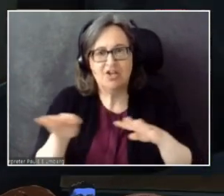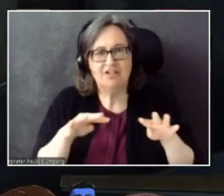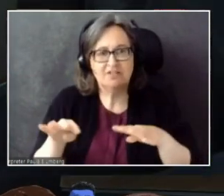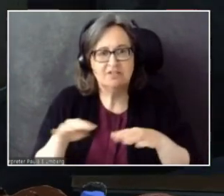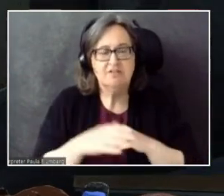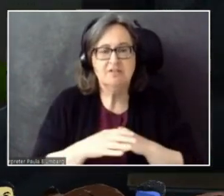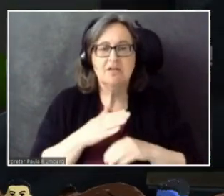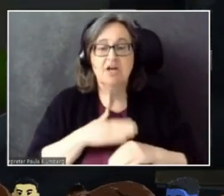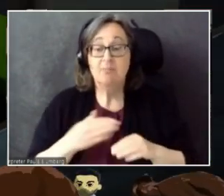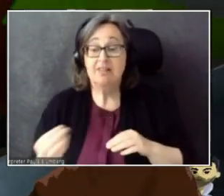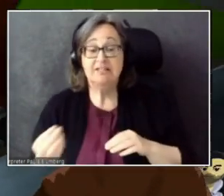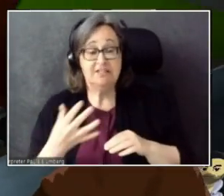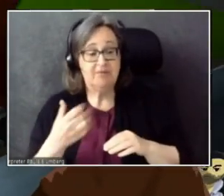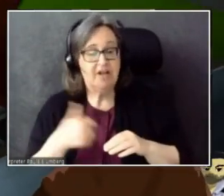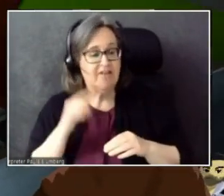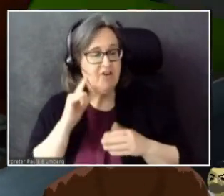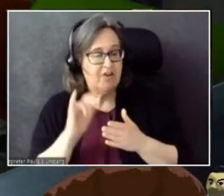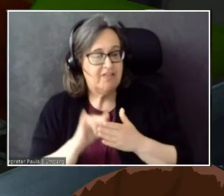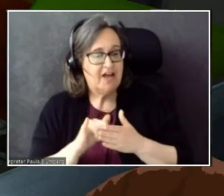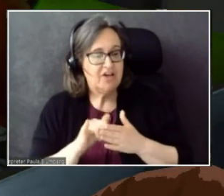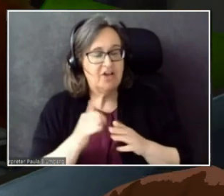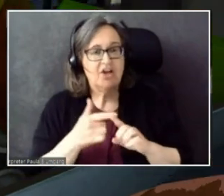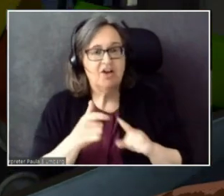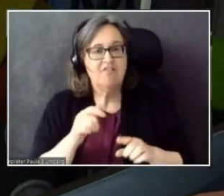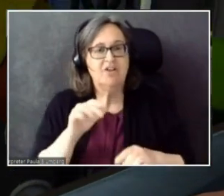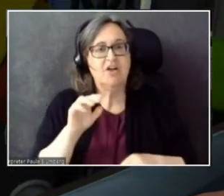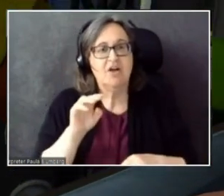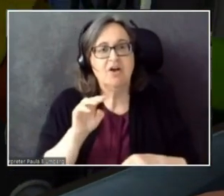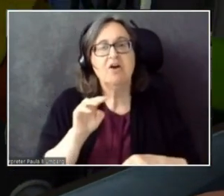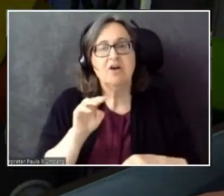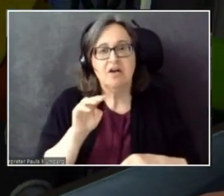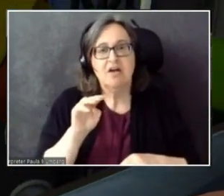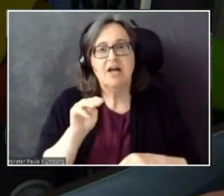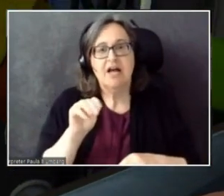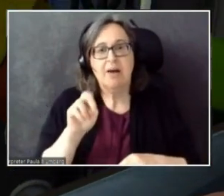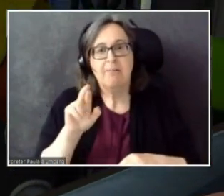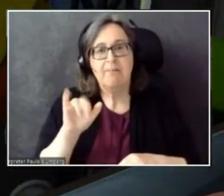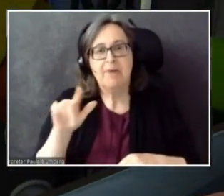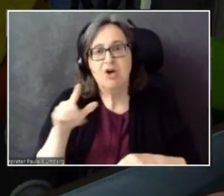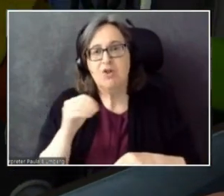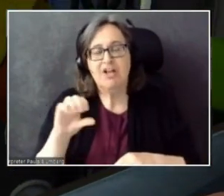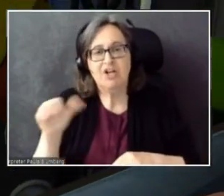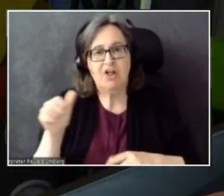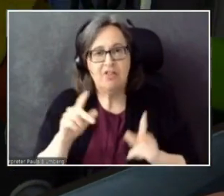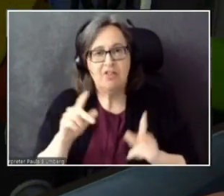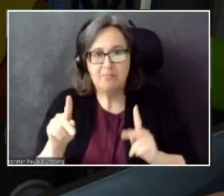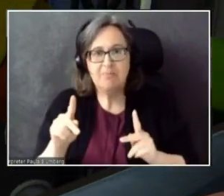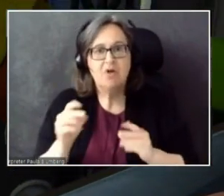I've heard this one from Meryl and others before. The more feedback we get, the better.